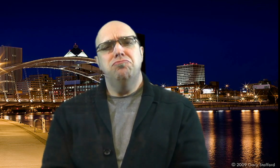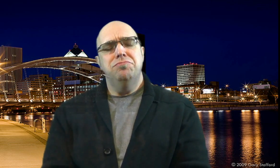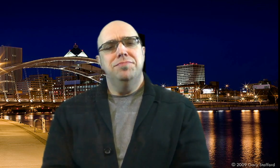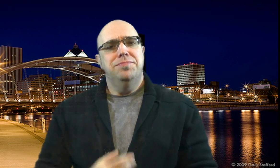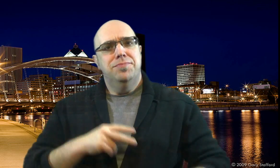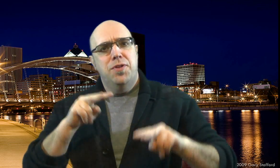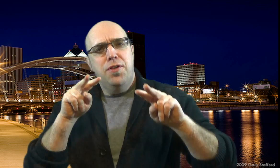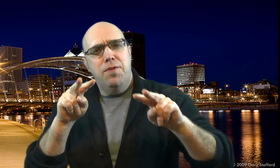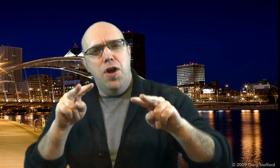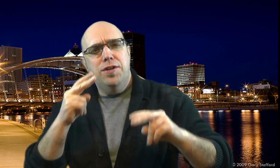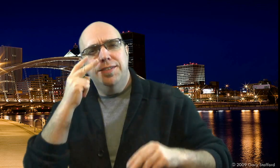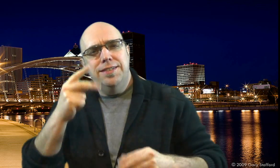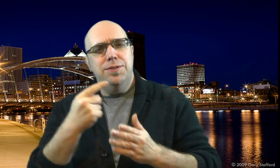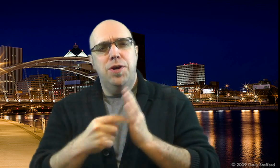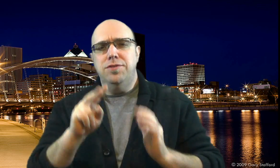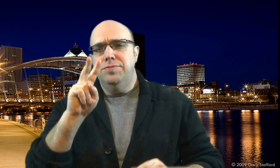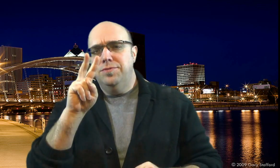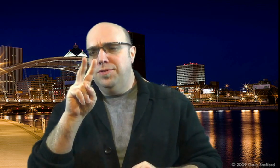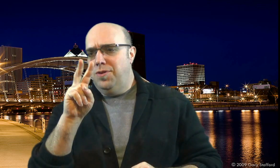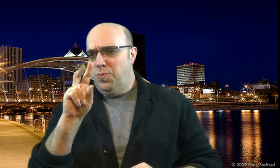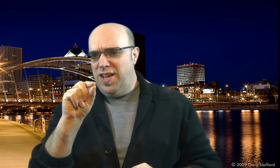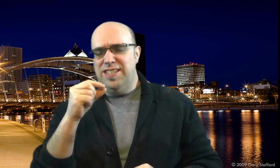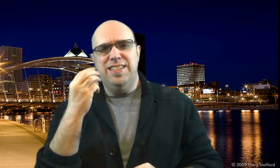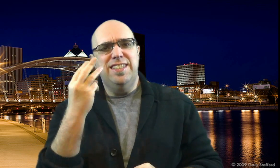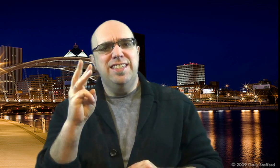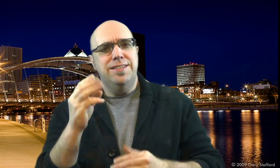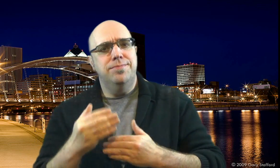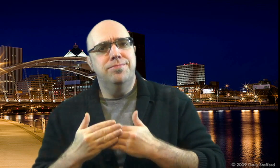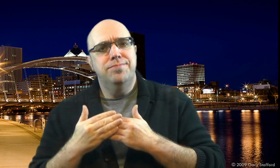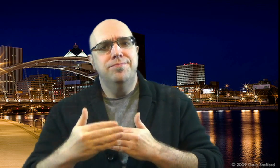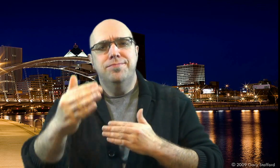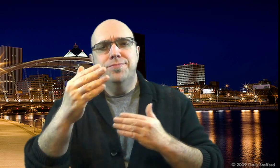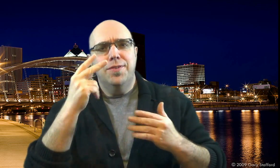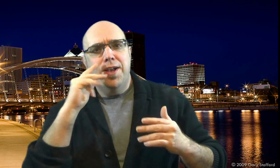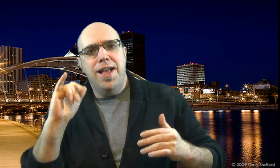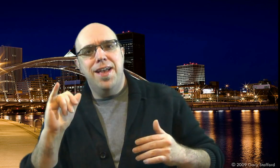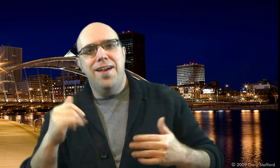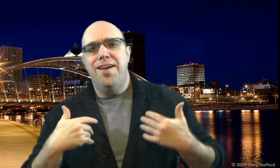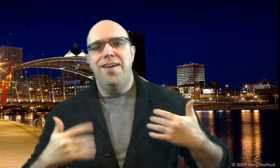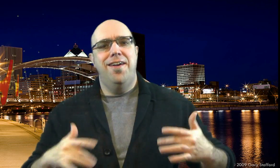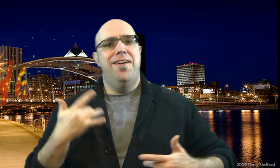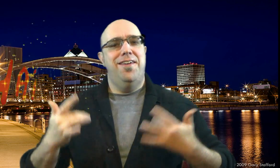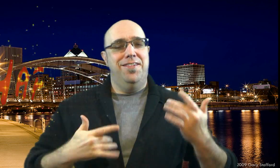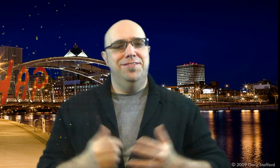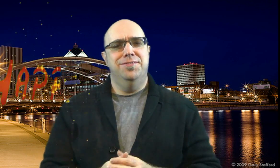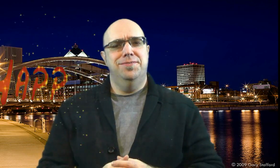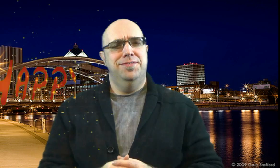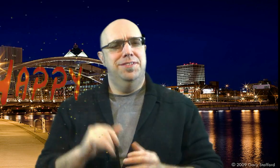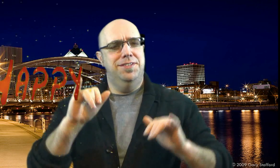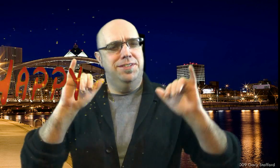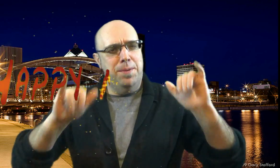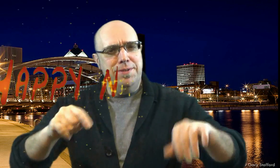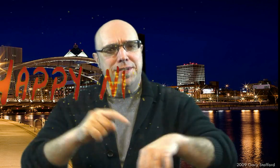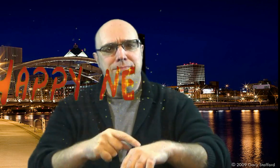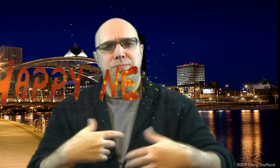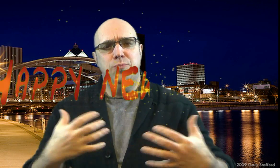I am looking forward to what 2016 will look like. I am excited about this.